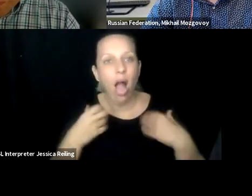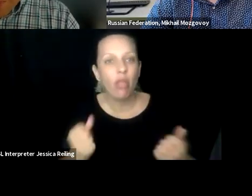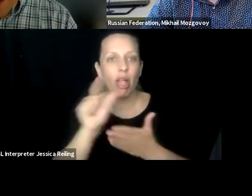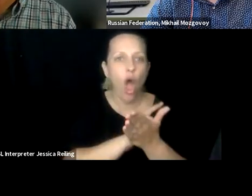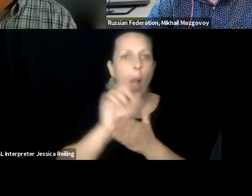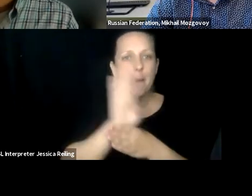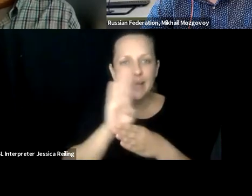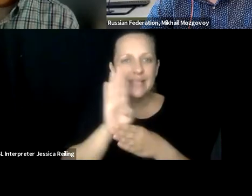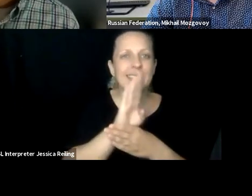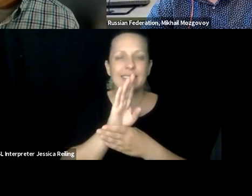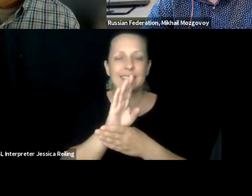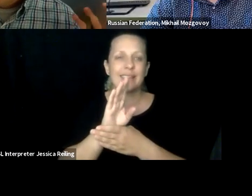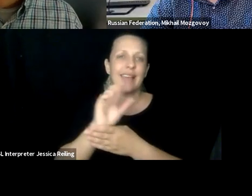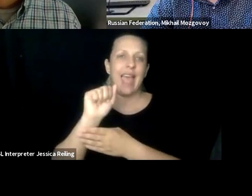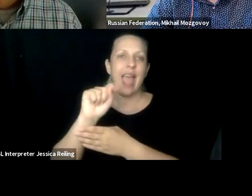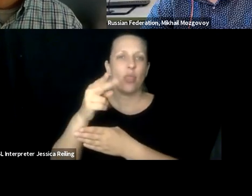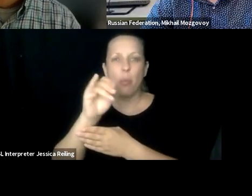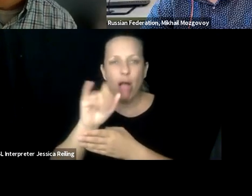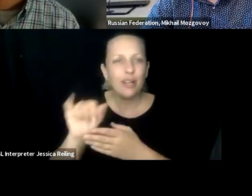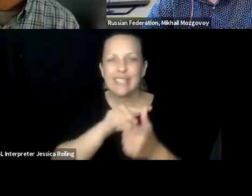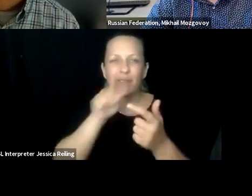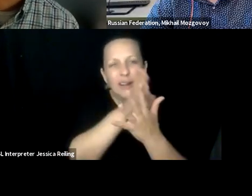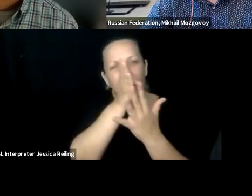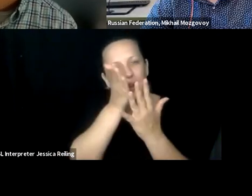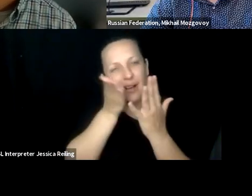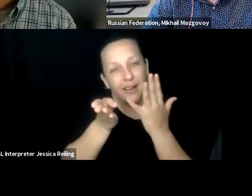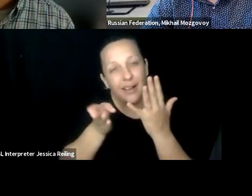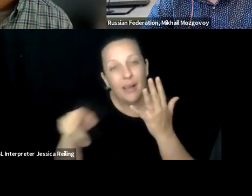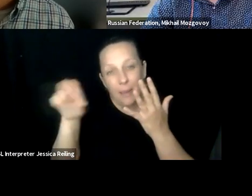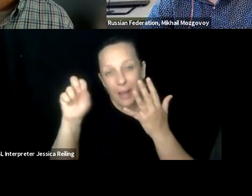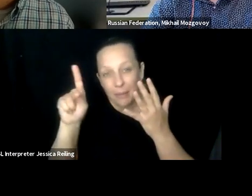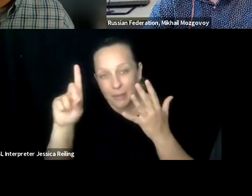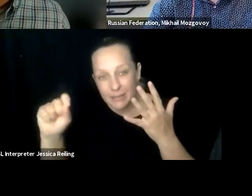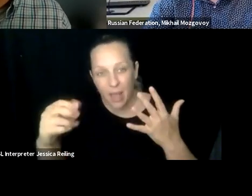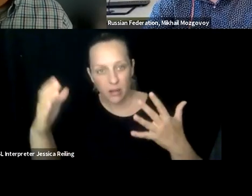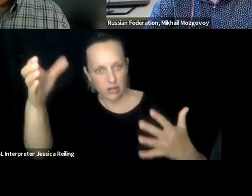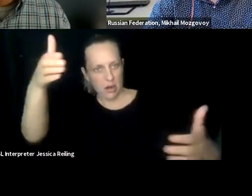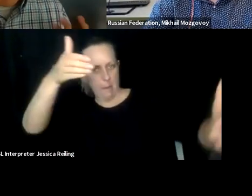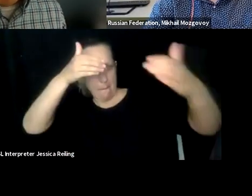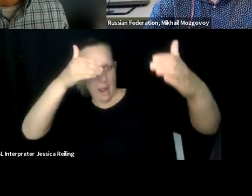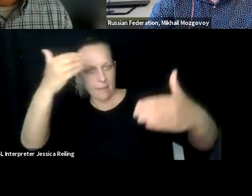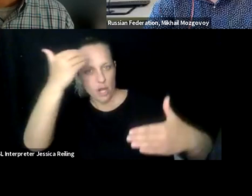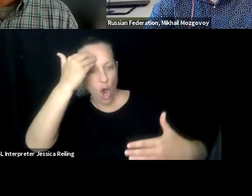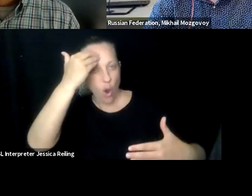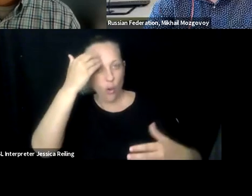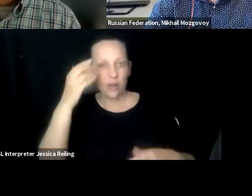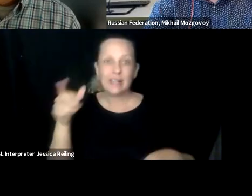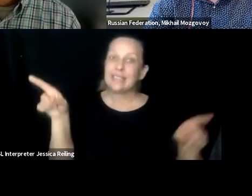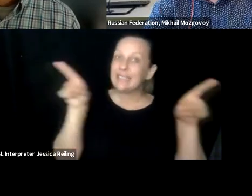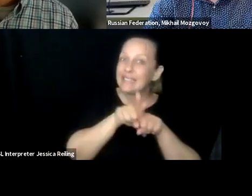scholars in computer science or literature, anthropology, public health, law, business. And in the same way